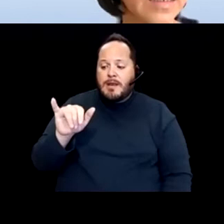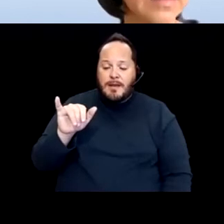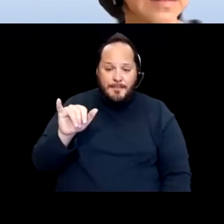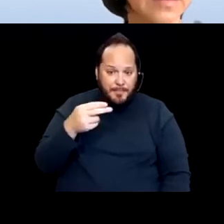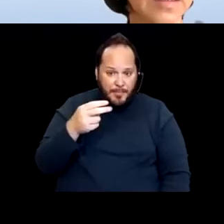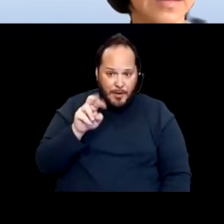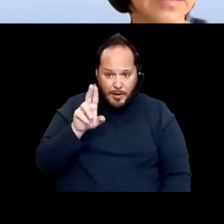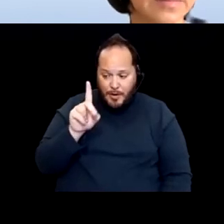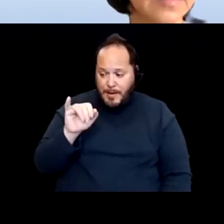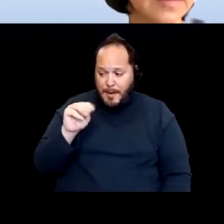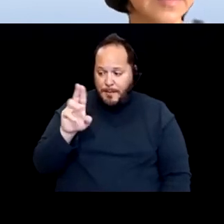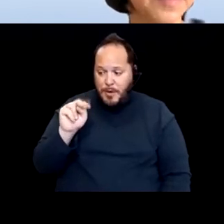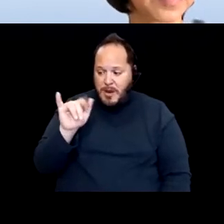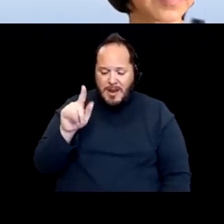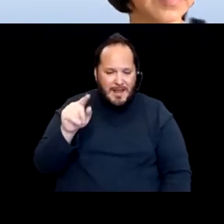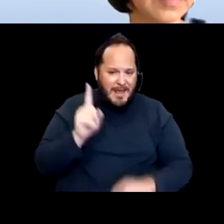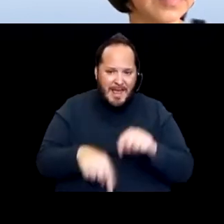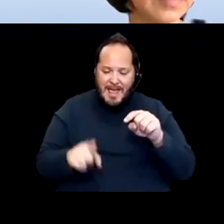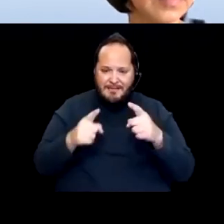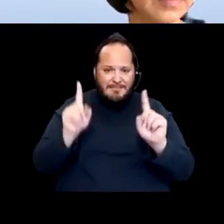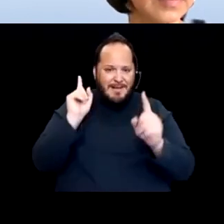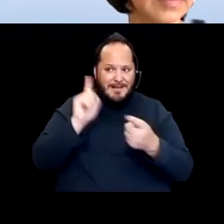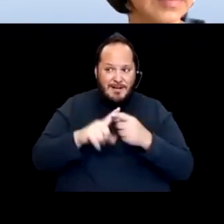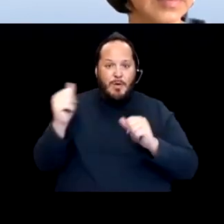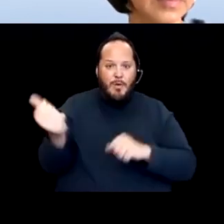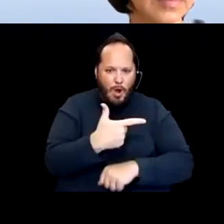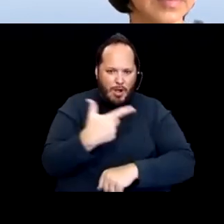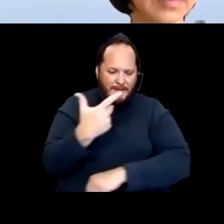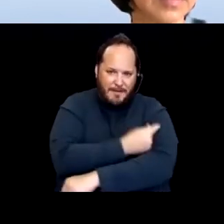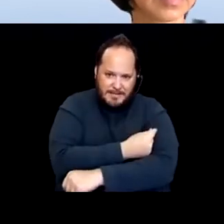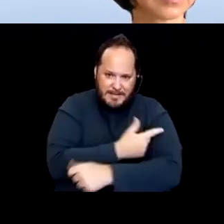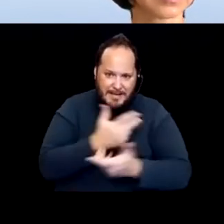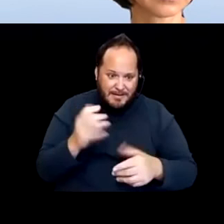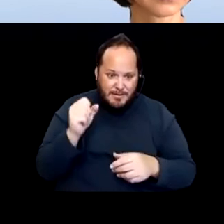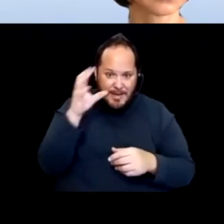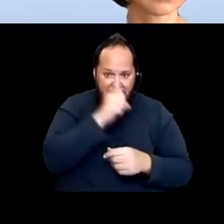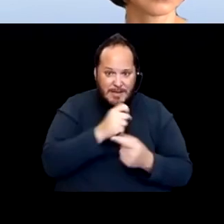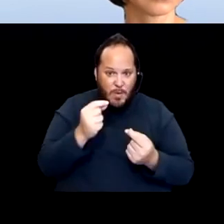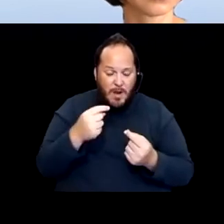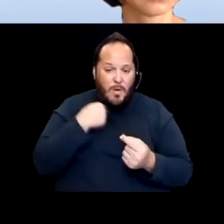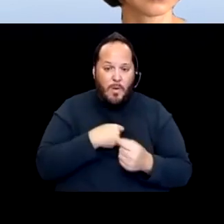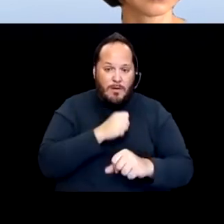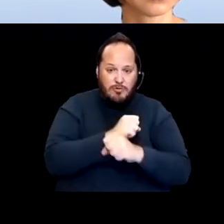Guess what? So, yes, we wanna protect ourselves and we wanna protect each other. And that means being vaccinated.